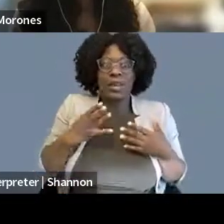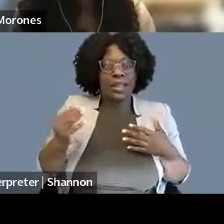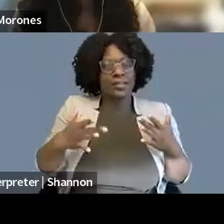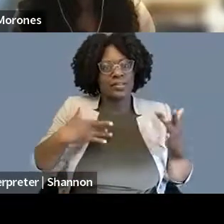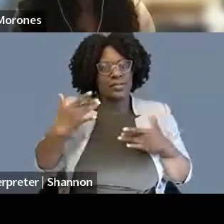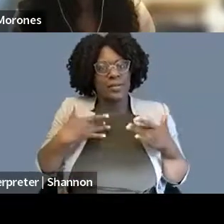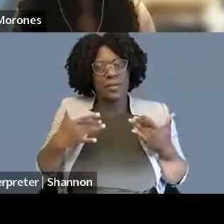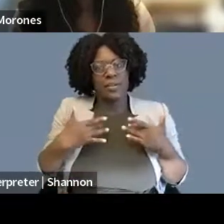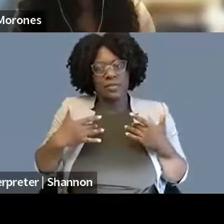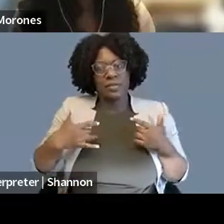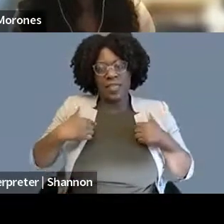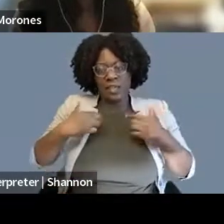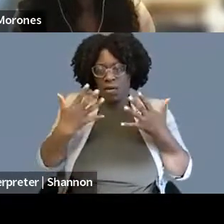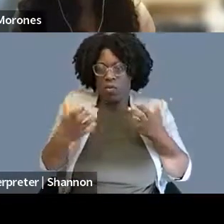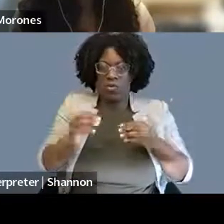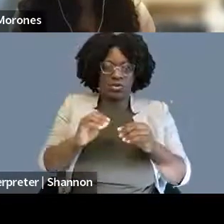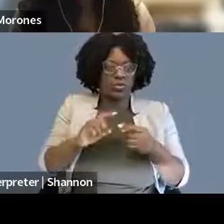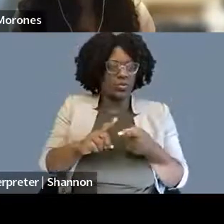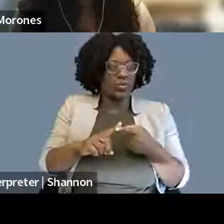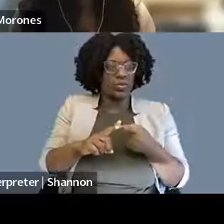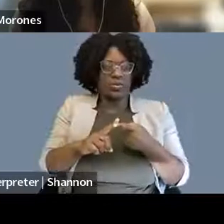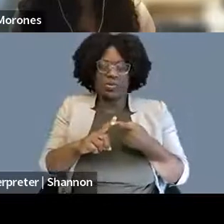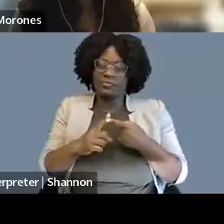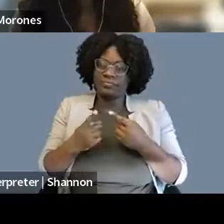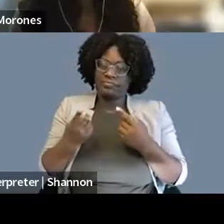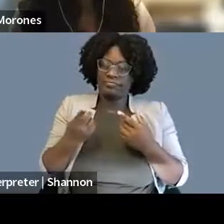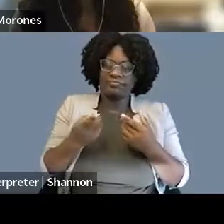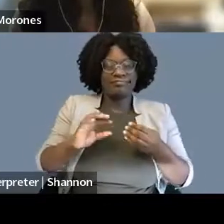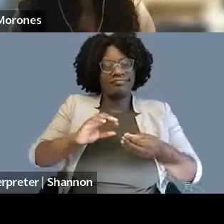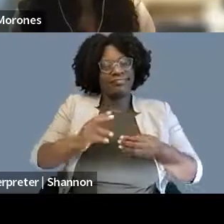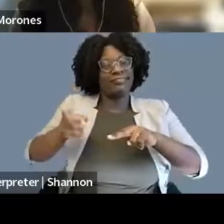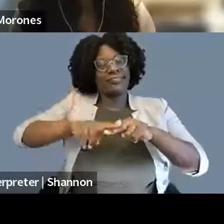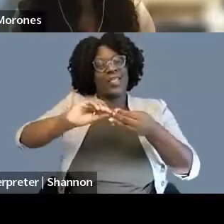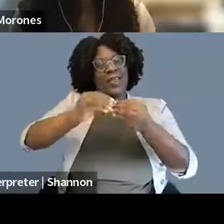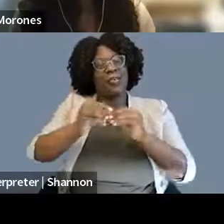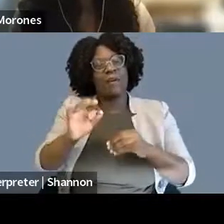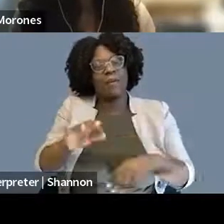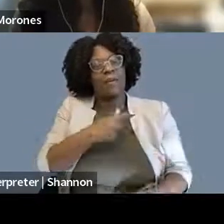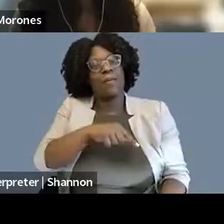the bench of qualified lawyers that I say that because the fight is very, very long.